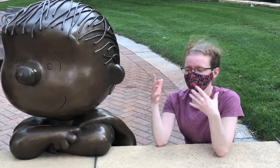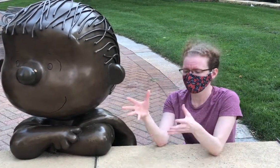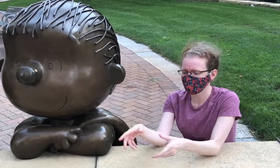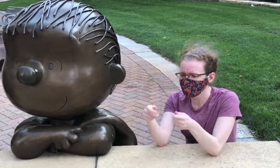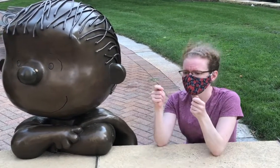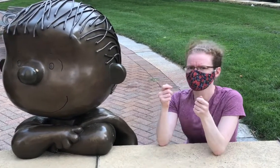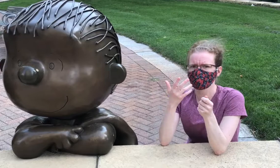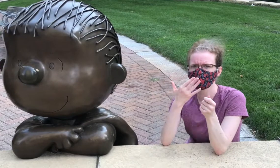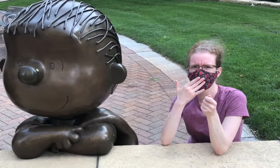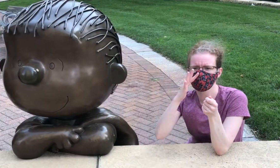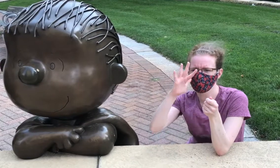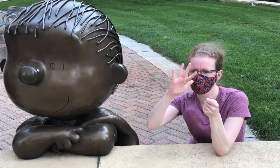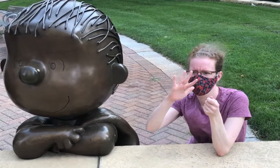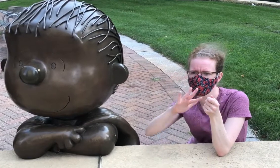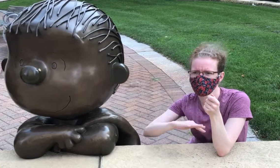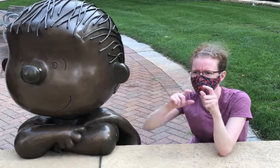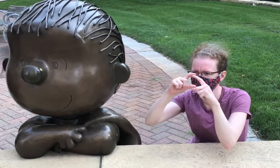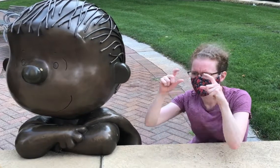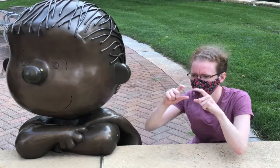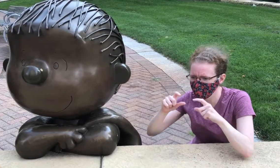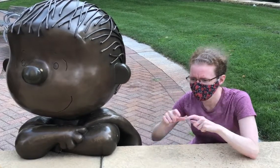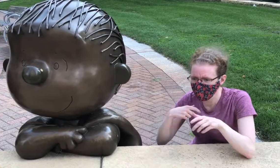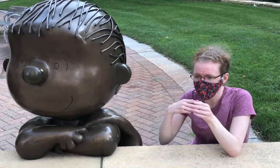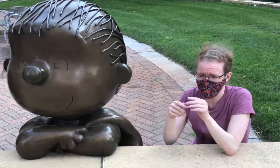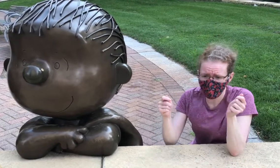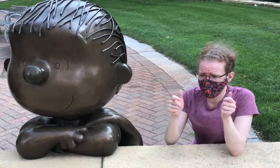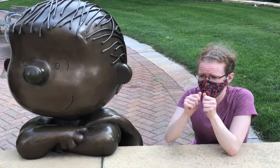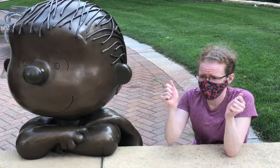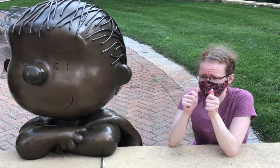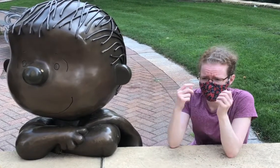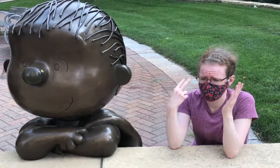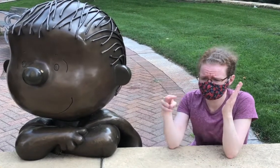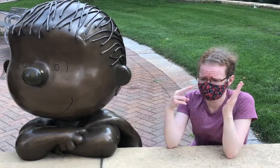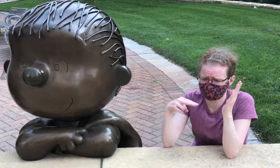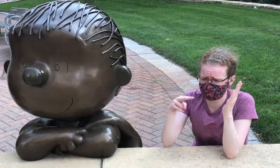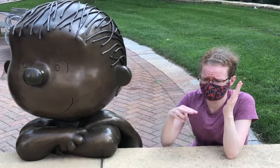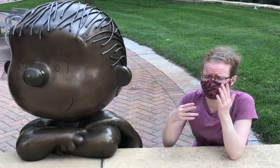The large pages full of color was a sight to behold.